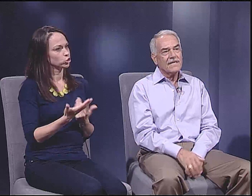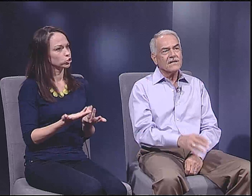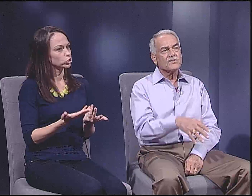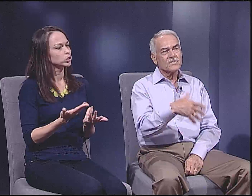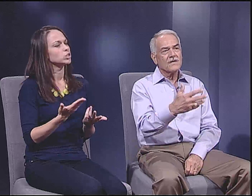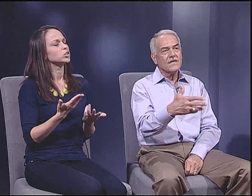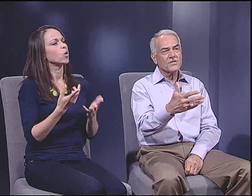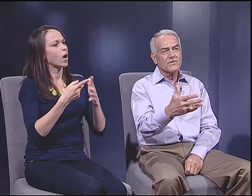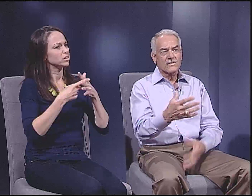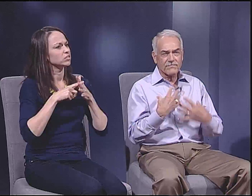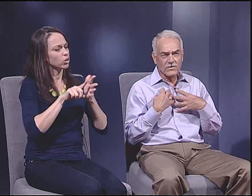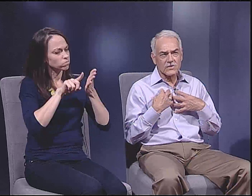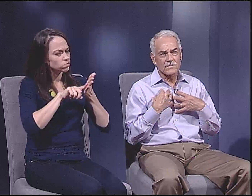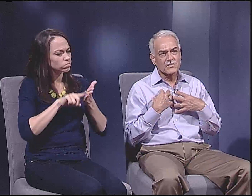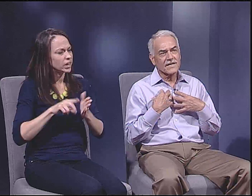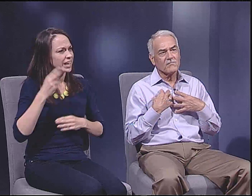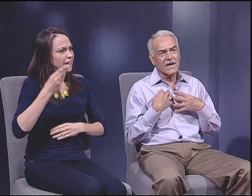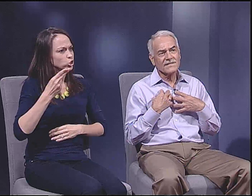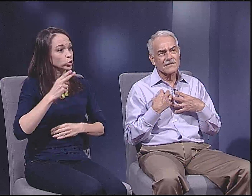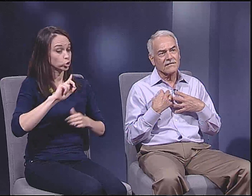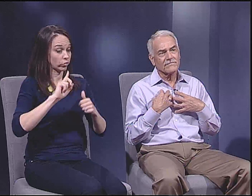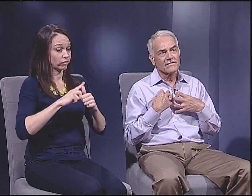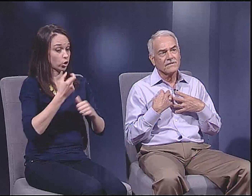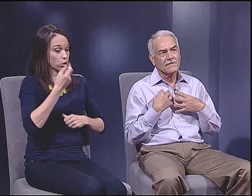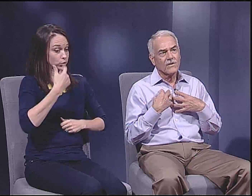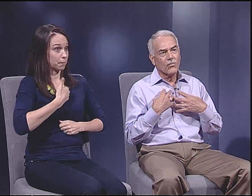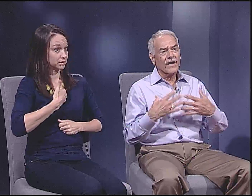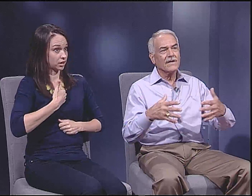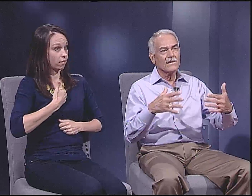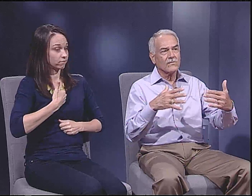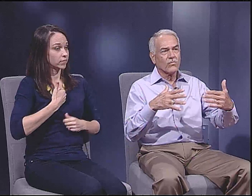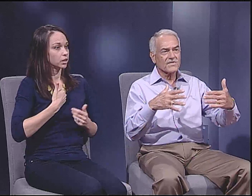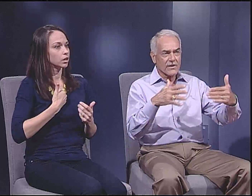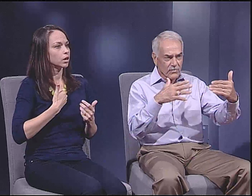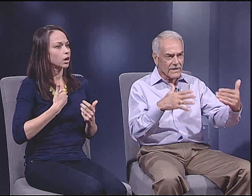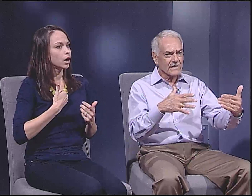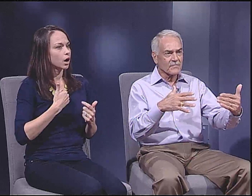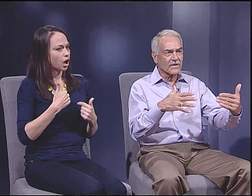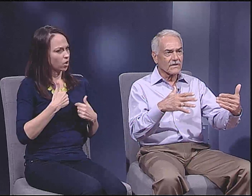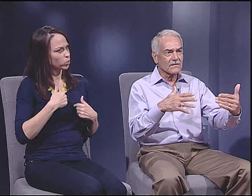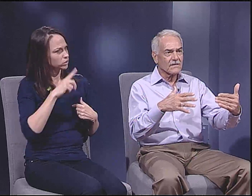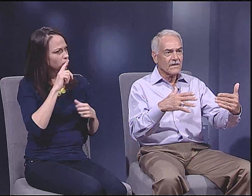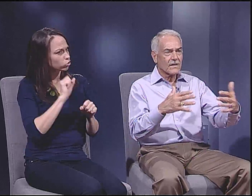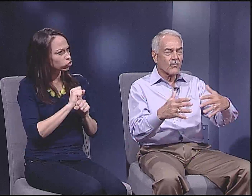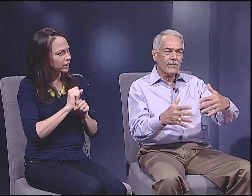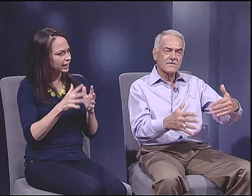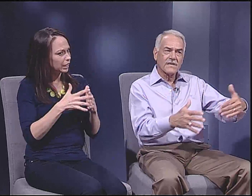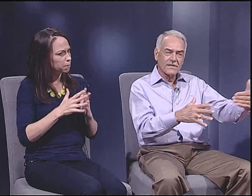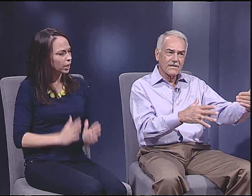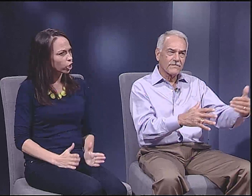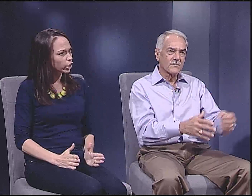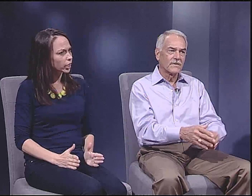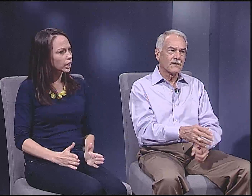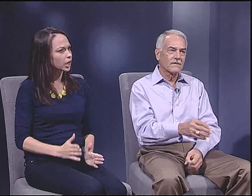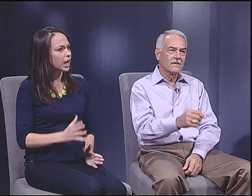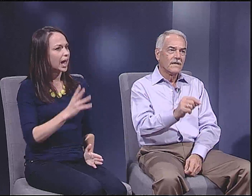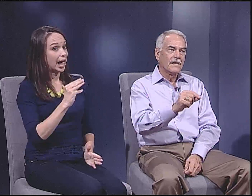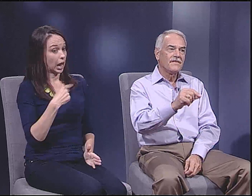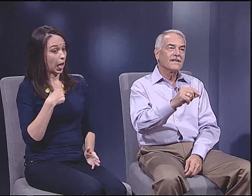who are of my culture? So I began to study history to first understand myself. Why-- was I really an American?